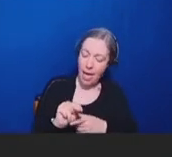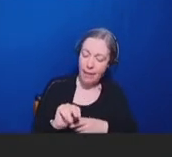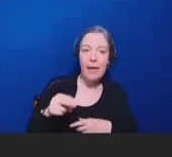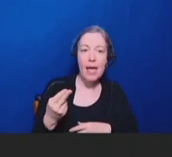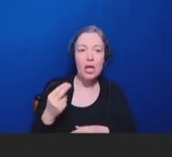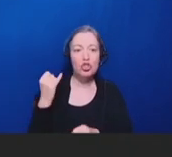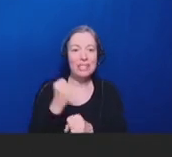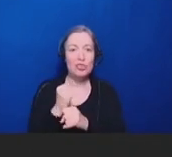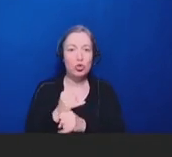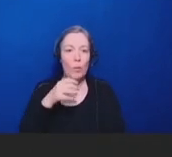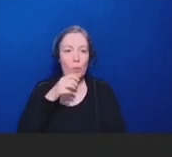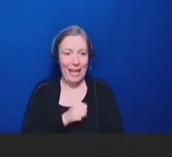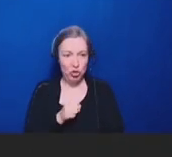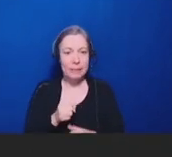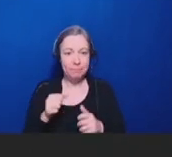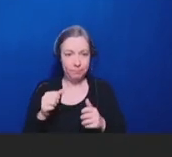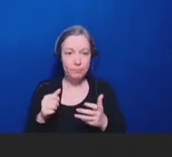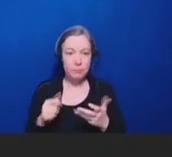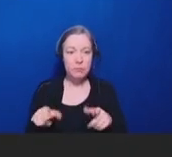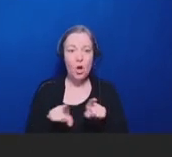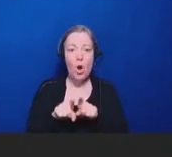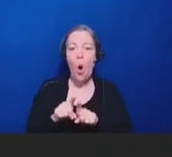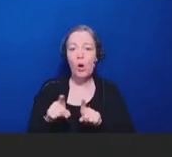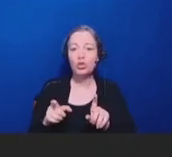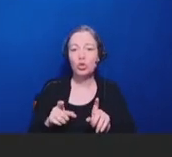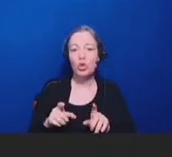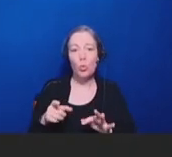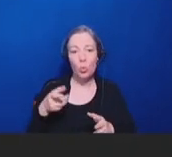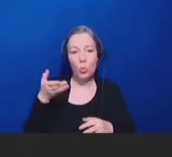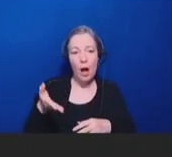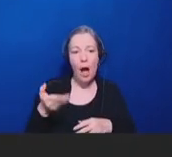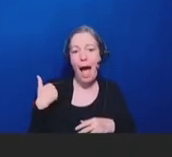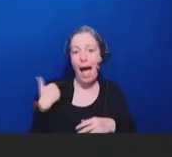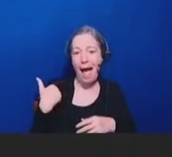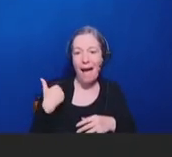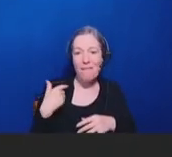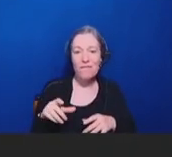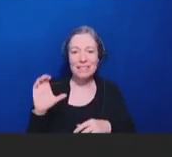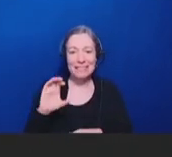surveys for ACIP to help inform their vaccination recommendations, some of the data which you